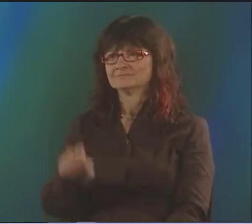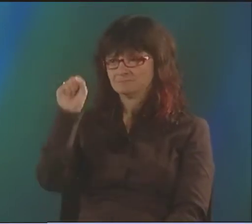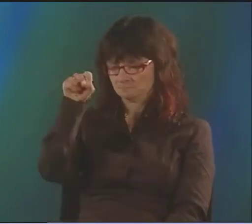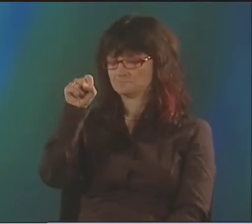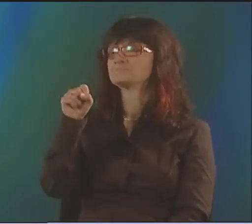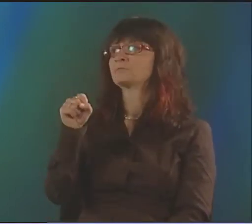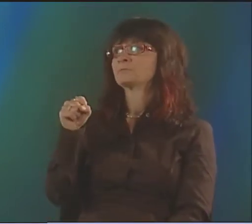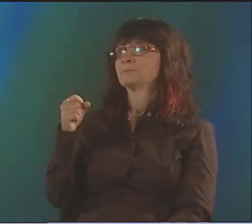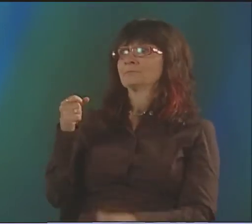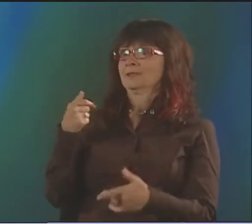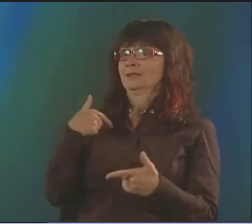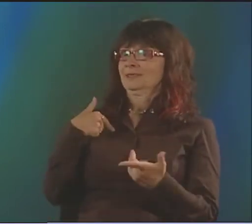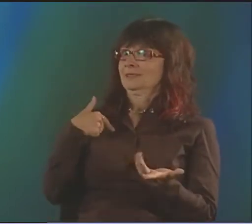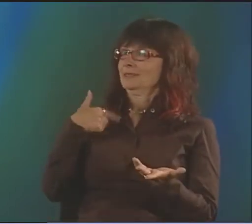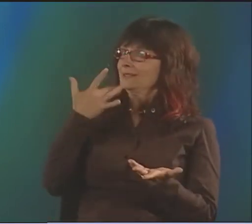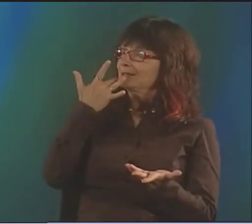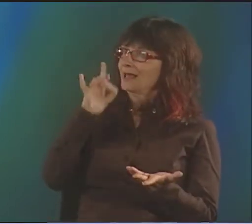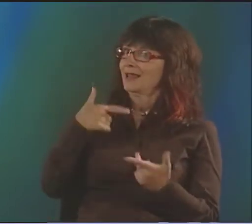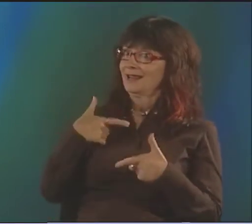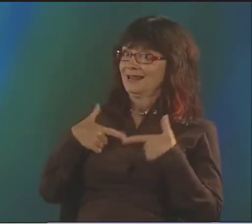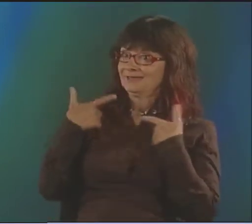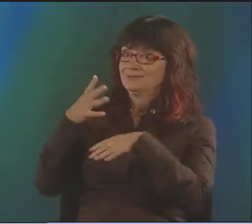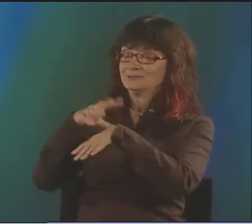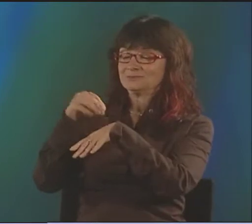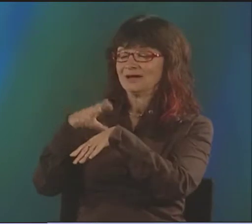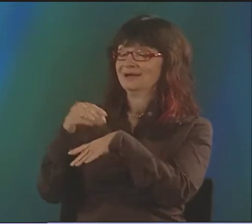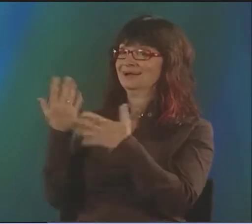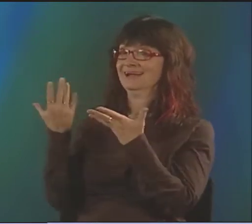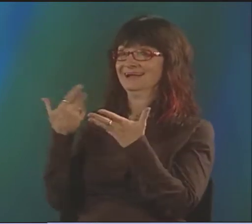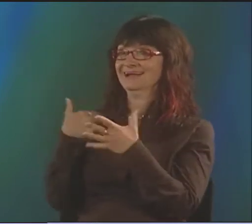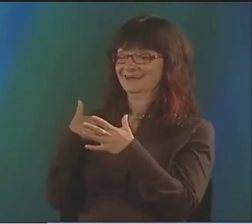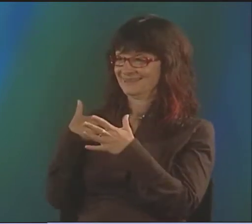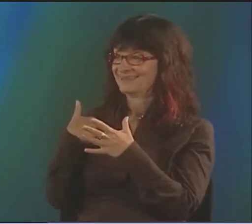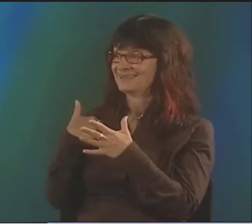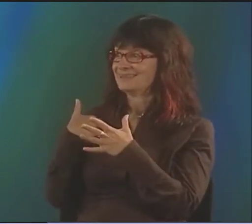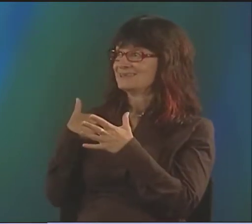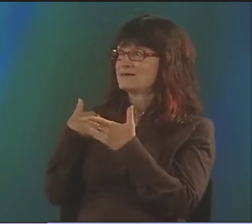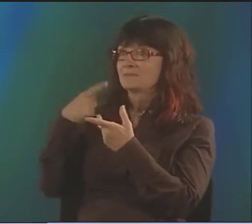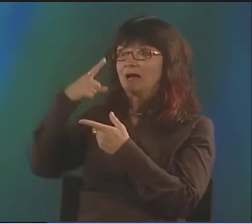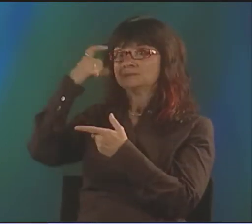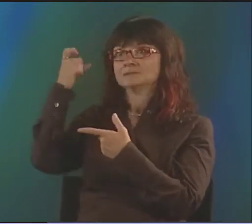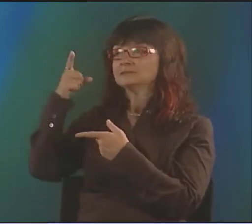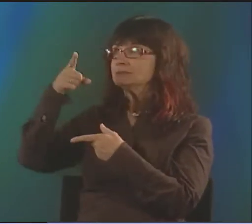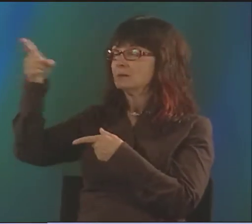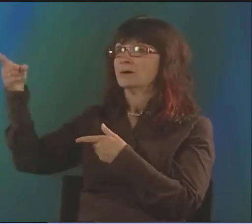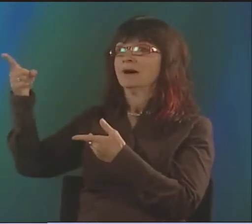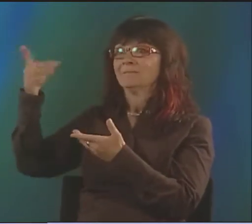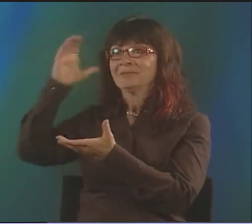YES. I WAS SO FORTUNATE THAT I MOVED TO SWEDEN